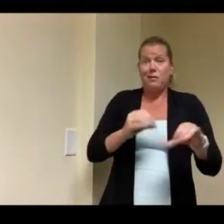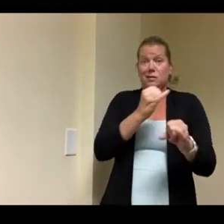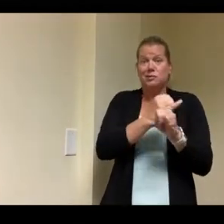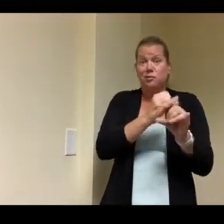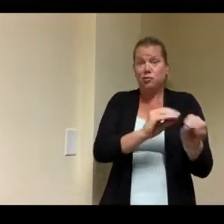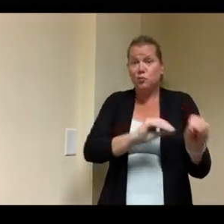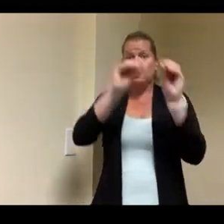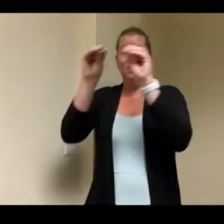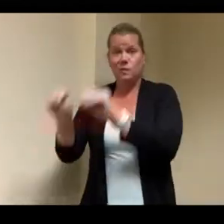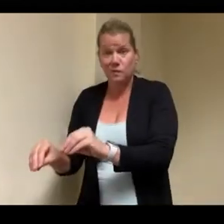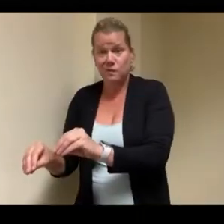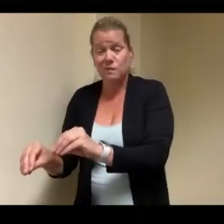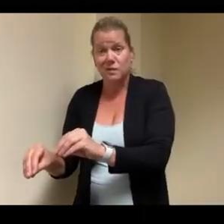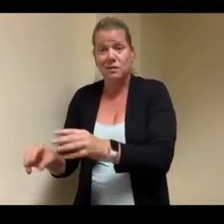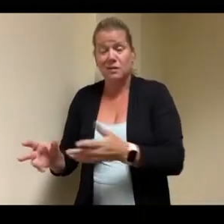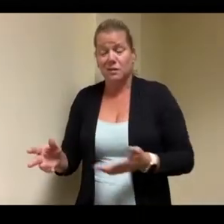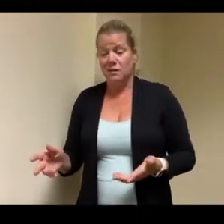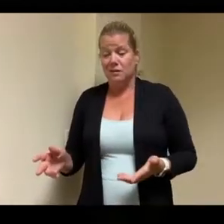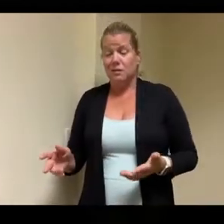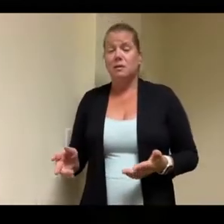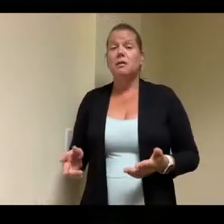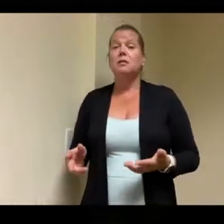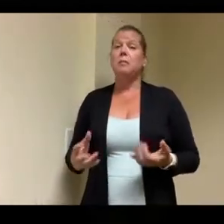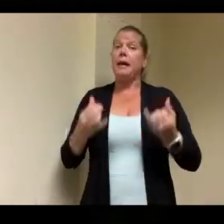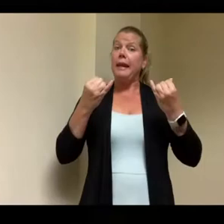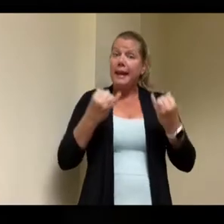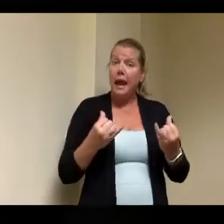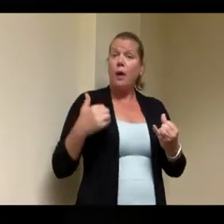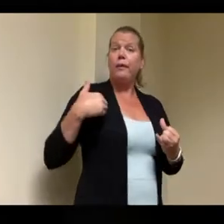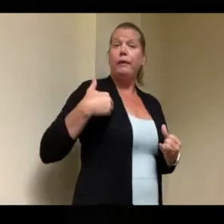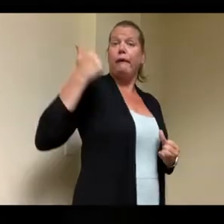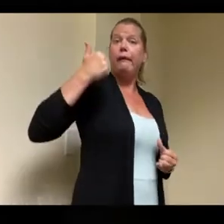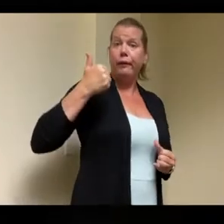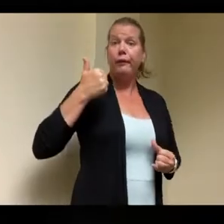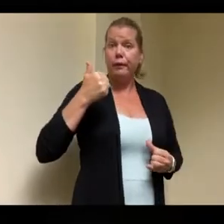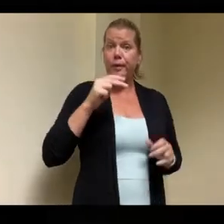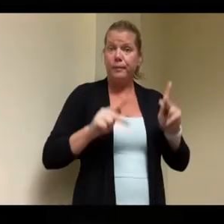folks that are turning 22 that's the that's the phrase that um when you turn